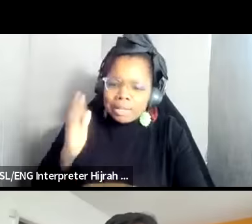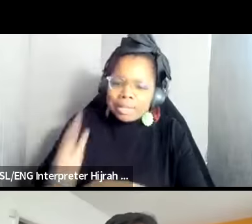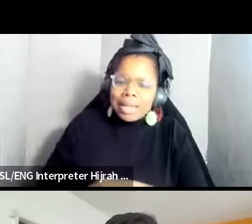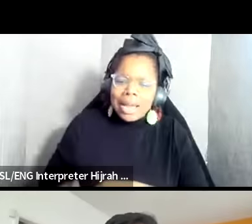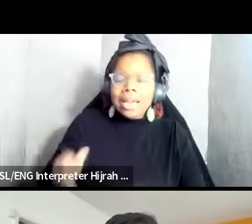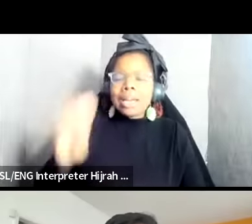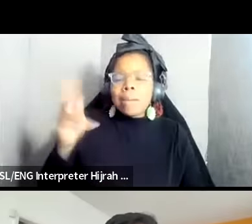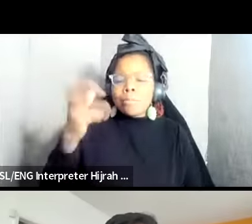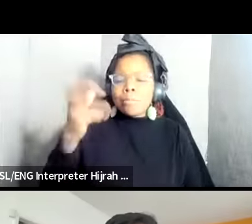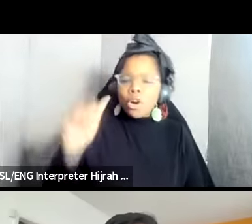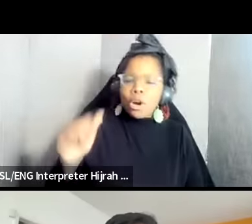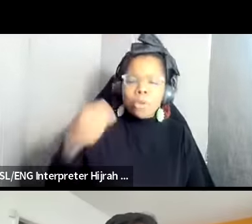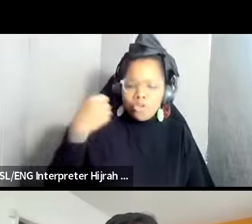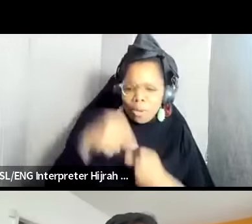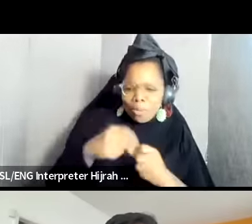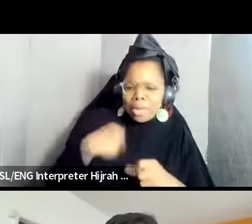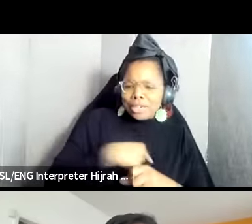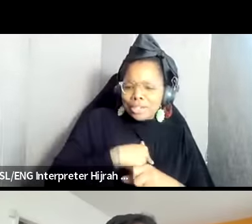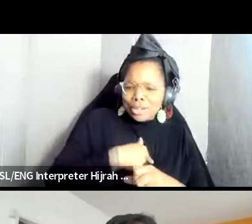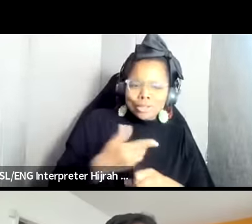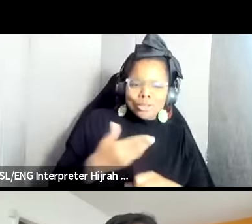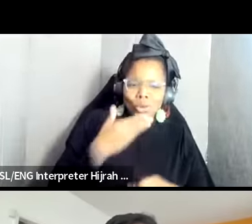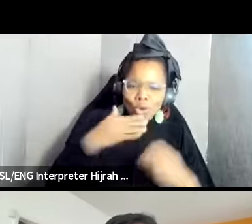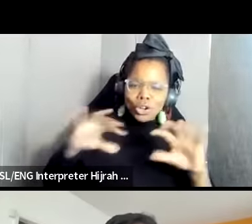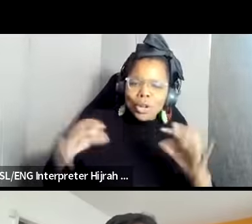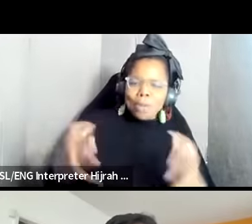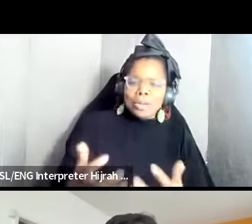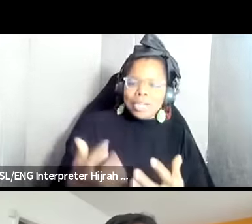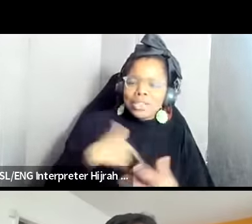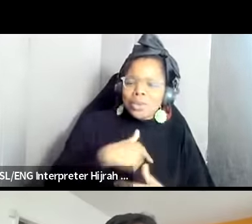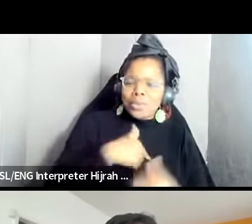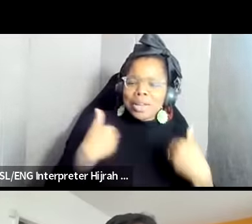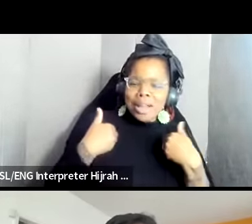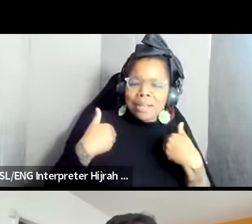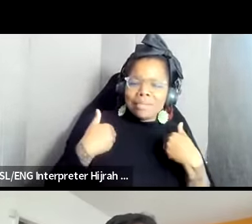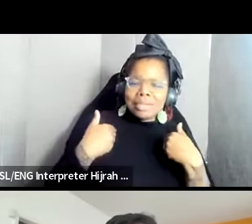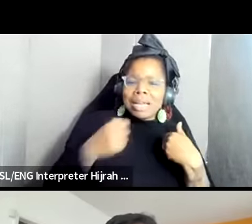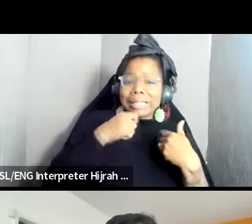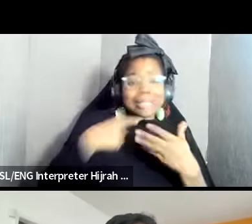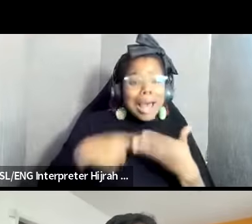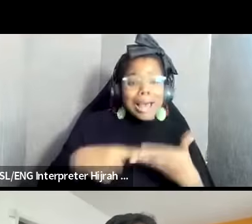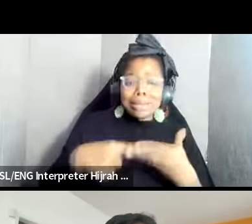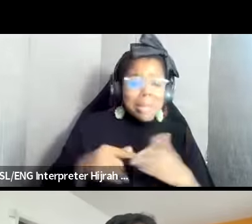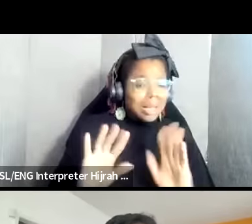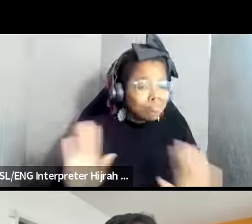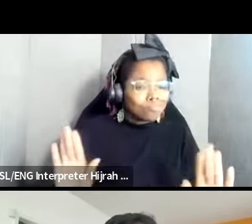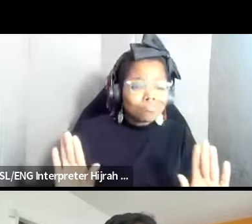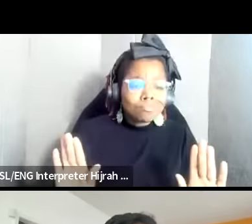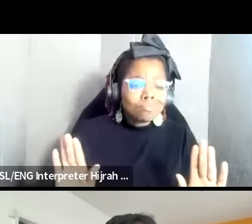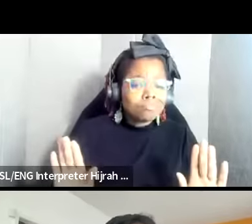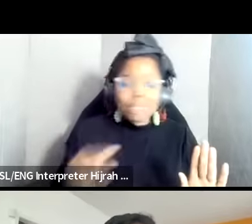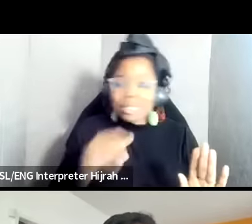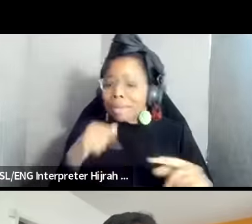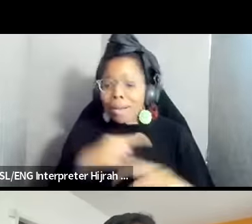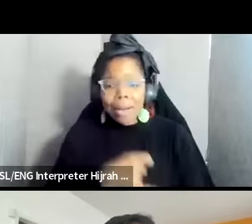good company that we are in um that it's not up for debate it's not complicated right that this